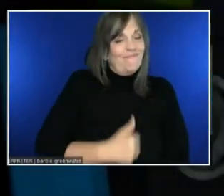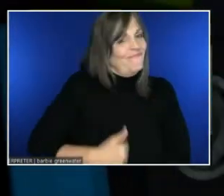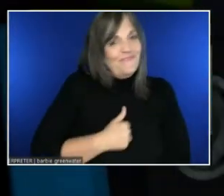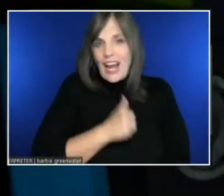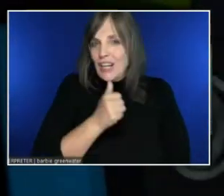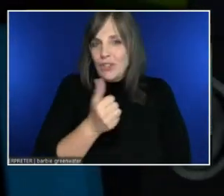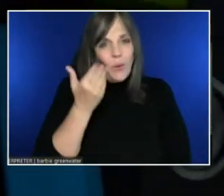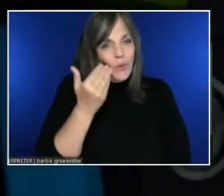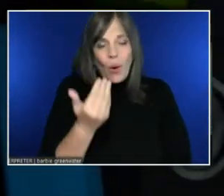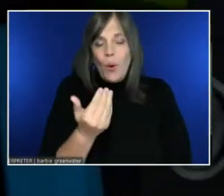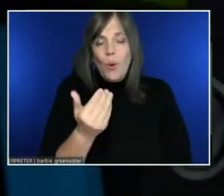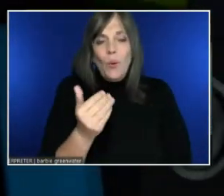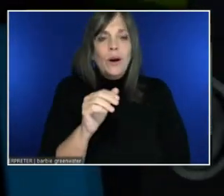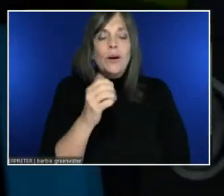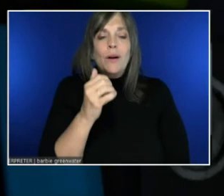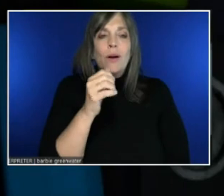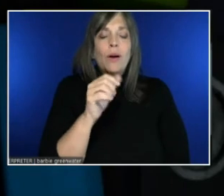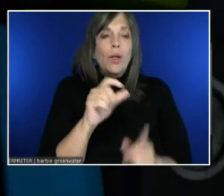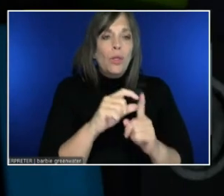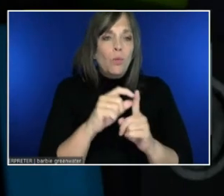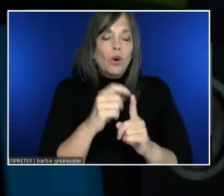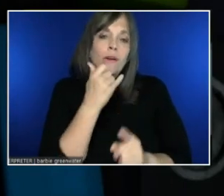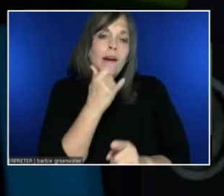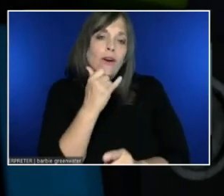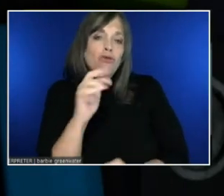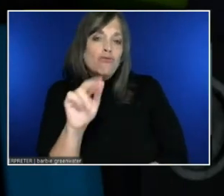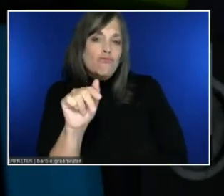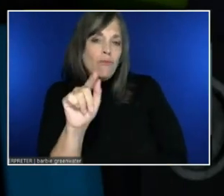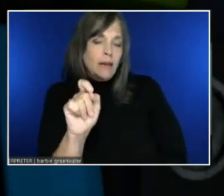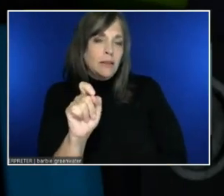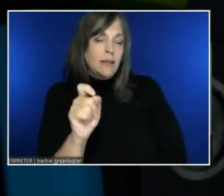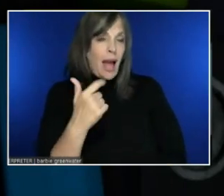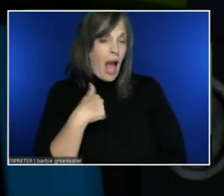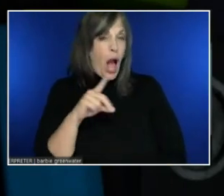I spend a lot of time developing this feature.